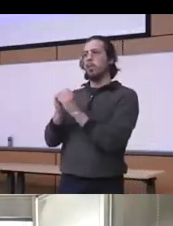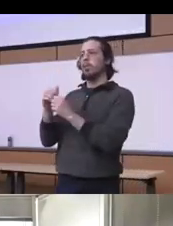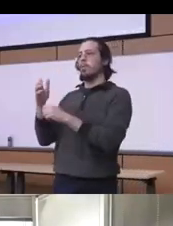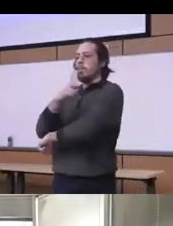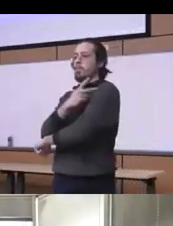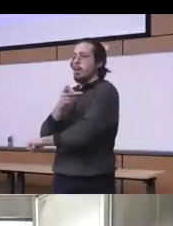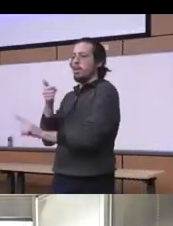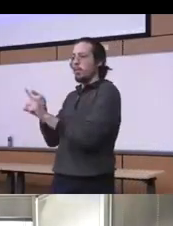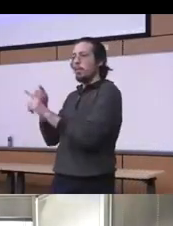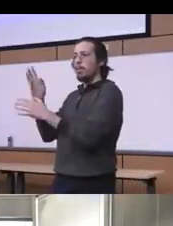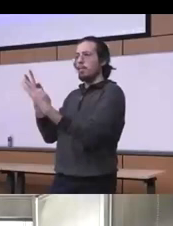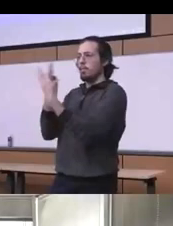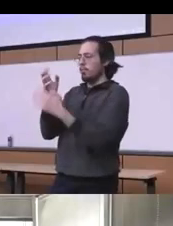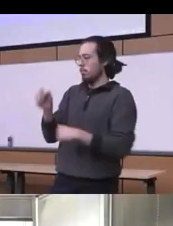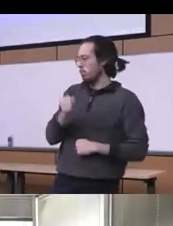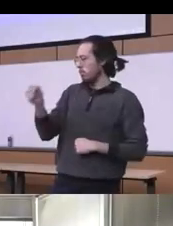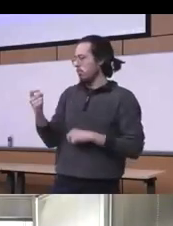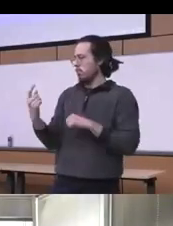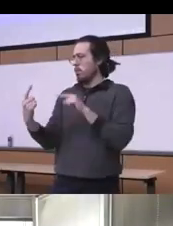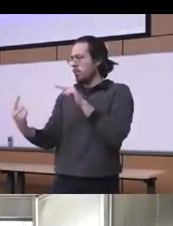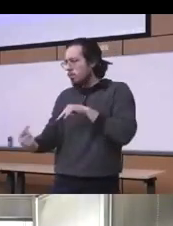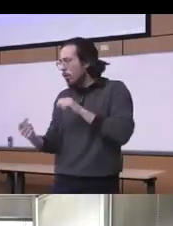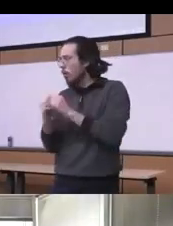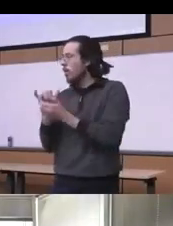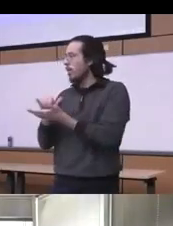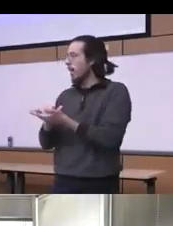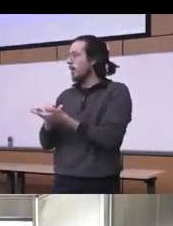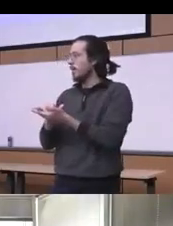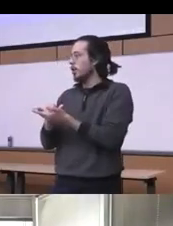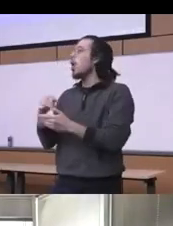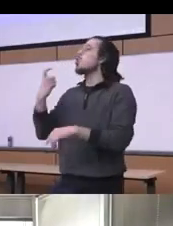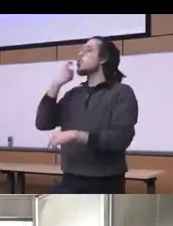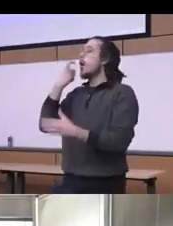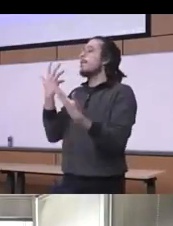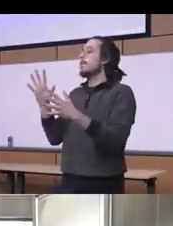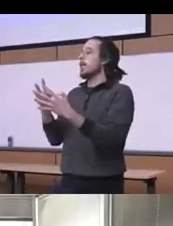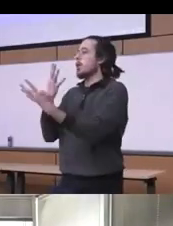know from opioid use disorders and we don't even really consider initiating really the